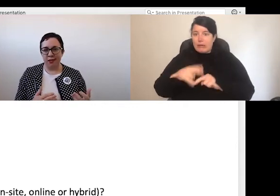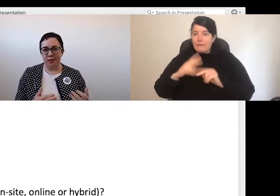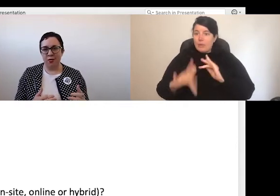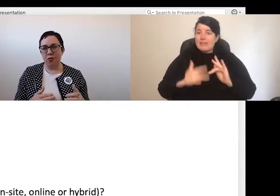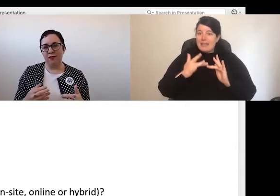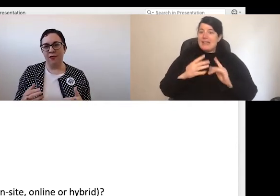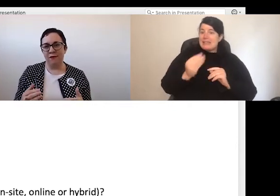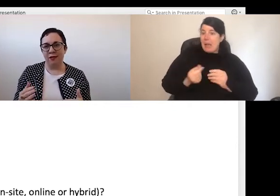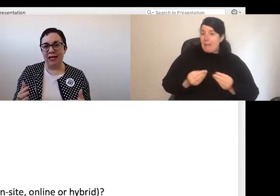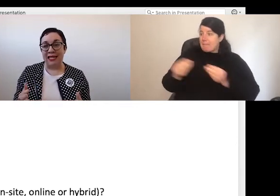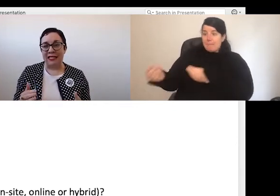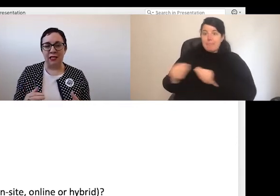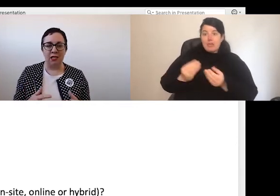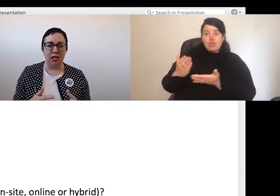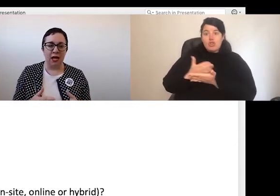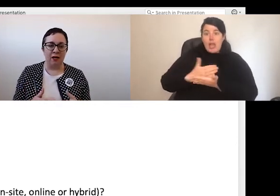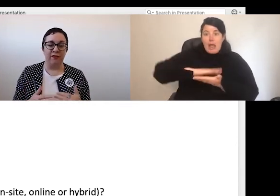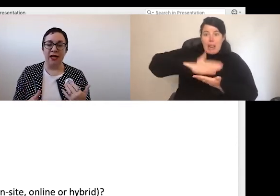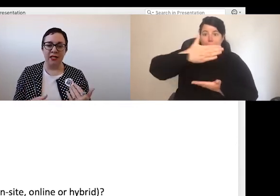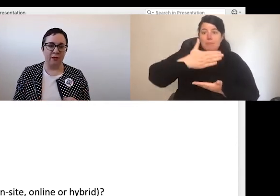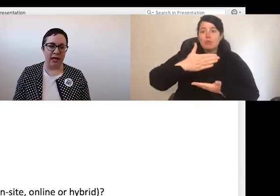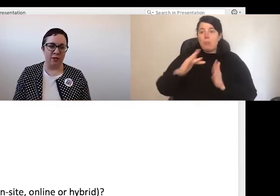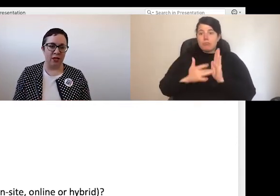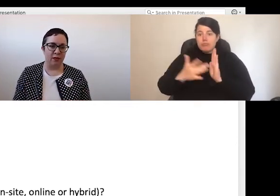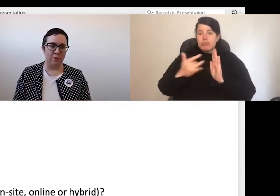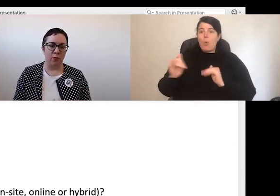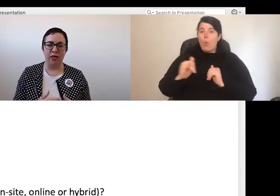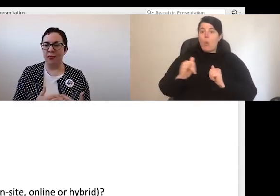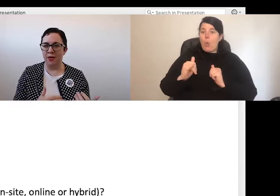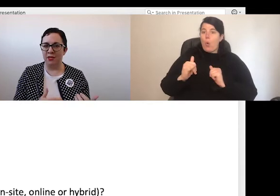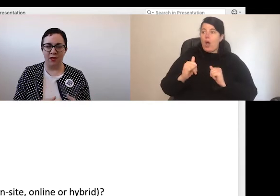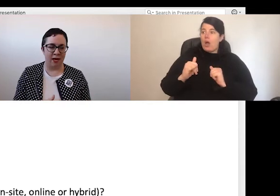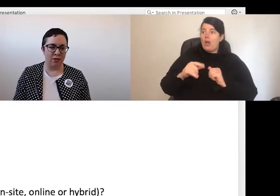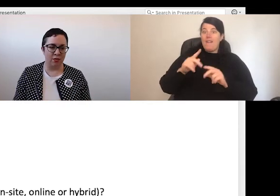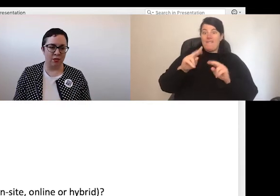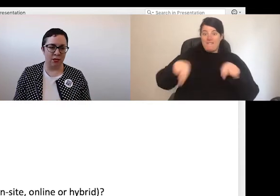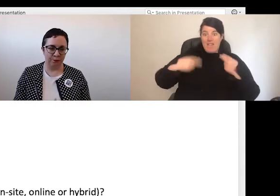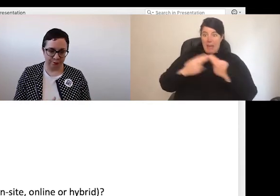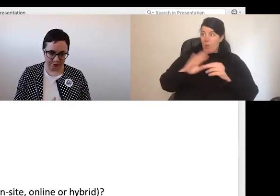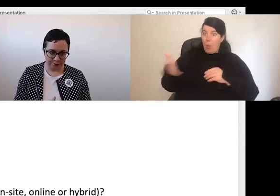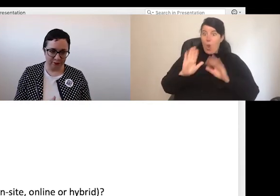devices or, at the very least, fighting for band width with other members of their households.